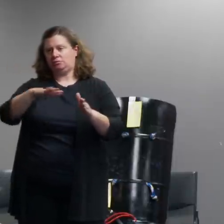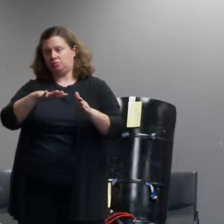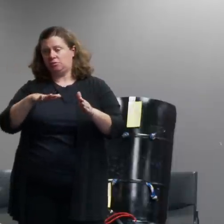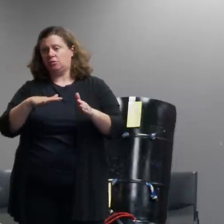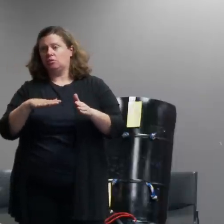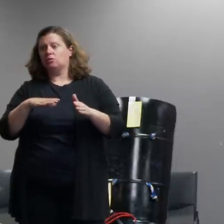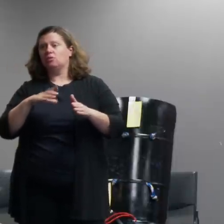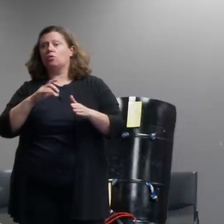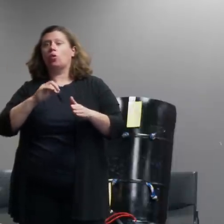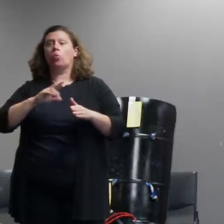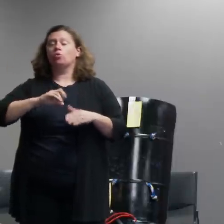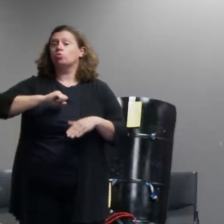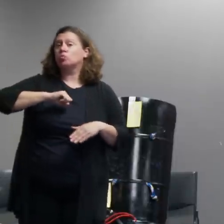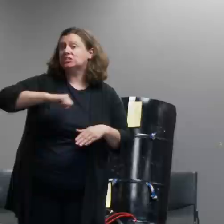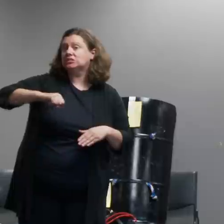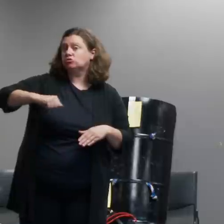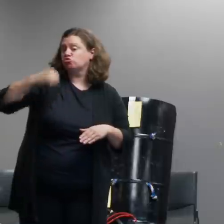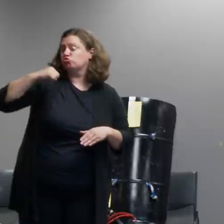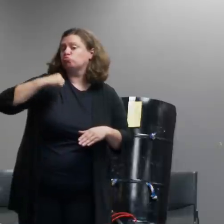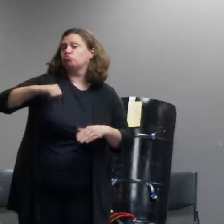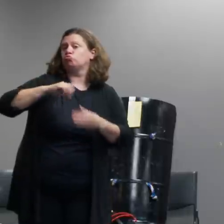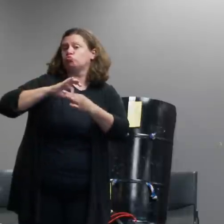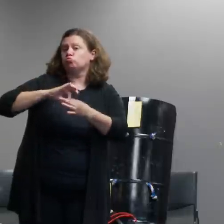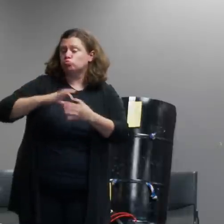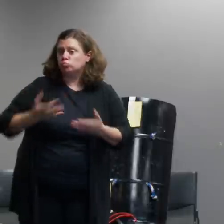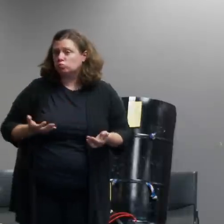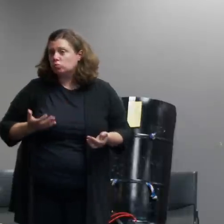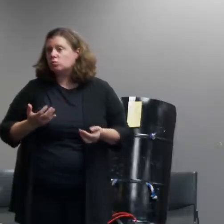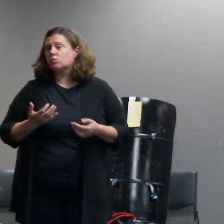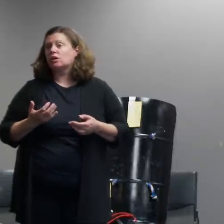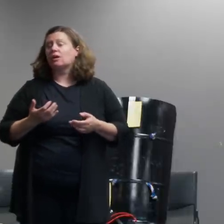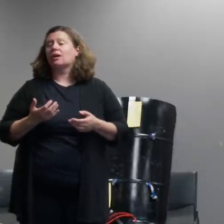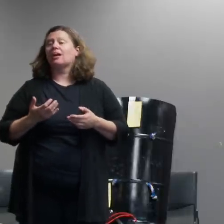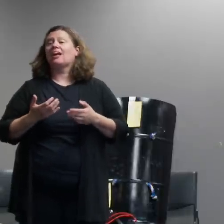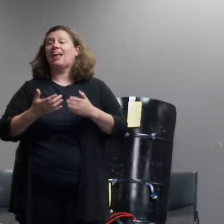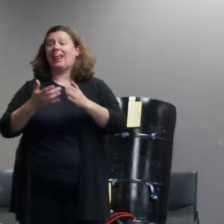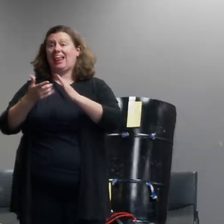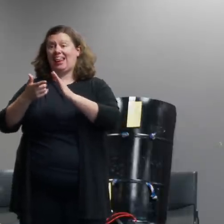and so that's the legal that that definition is derived right out of the